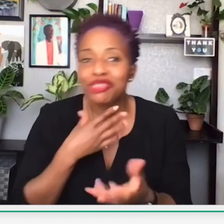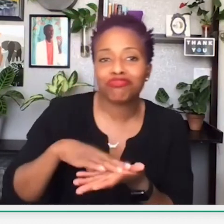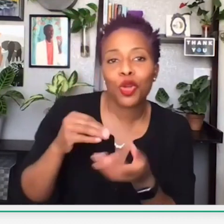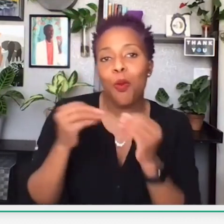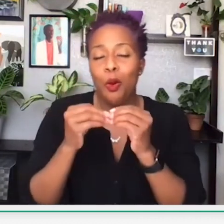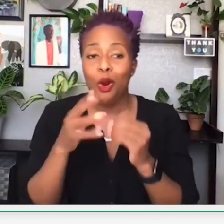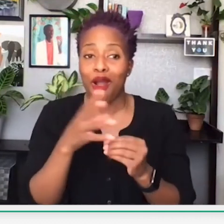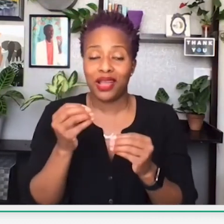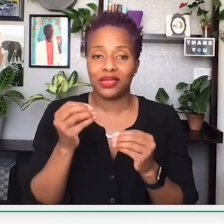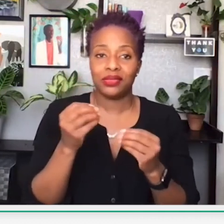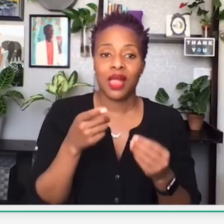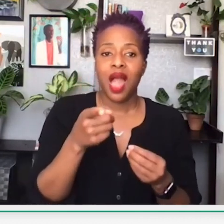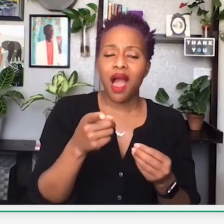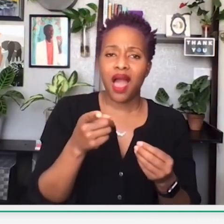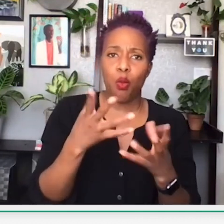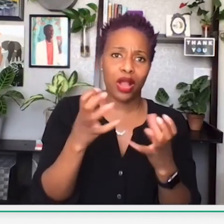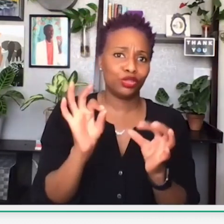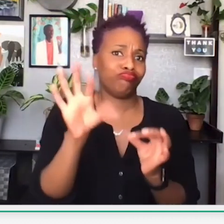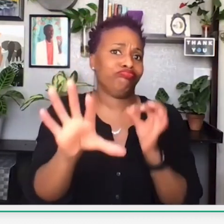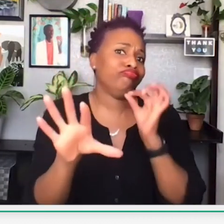So, as you continue your journey and your curiosity